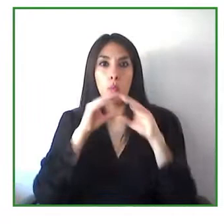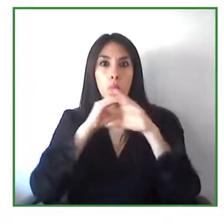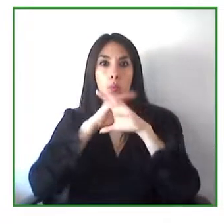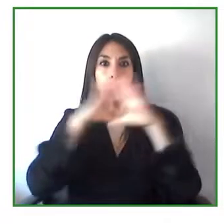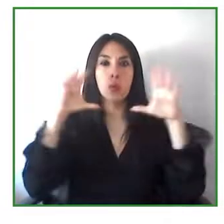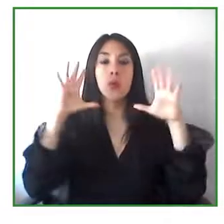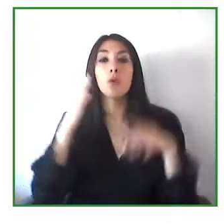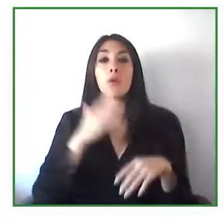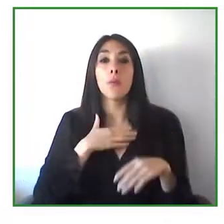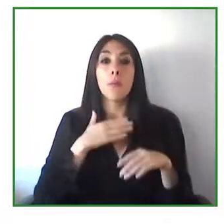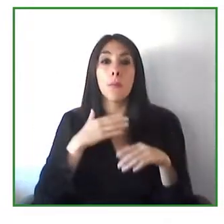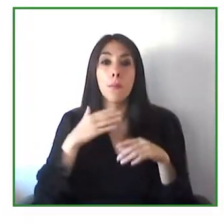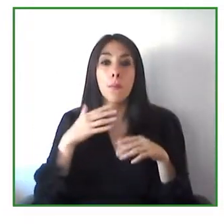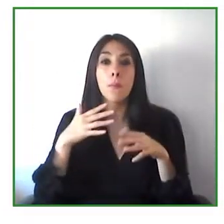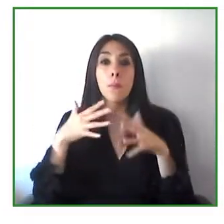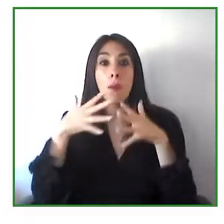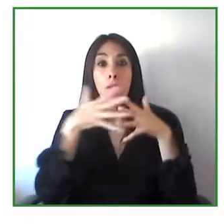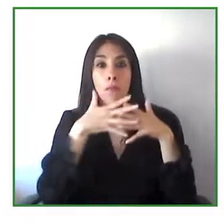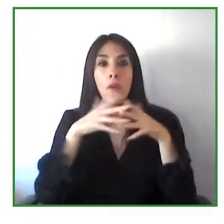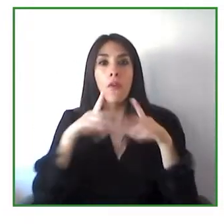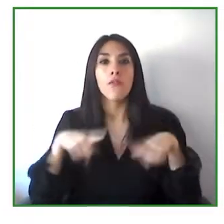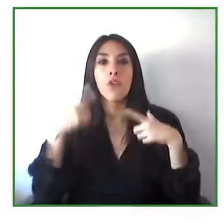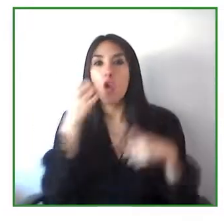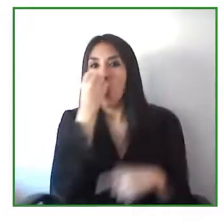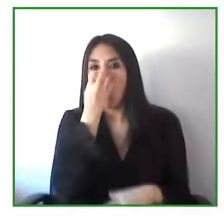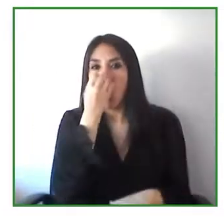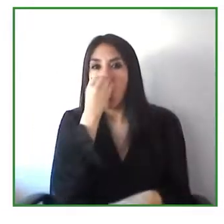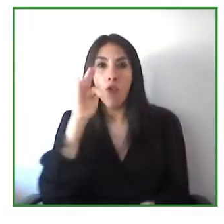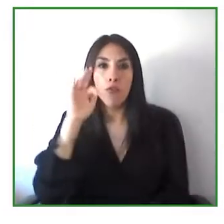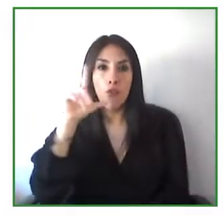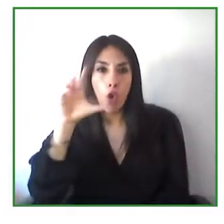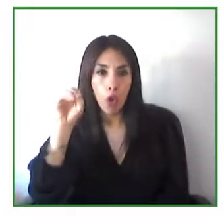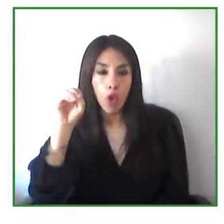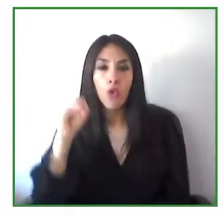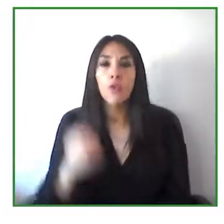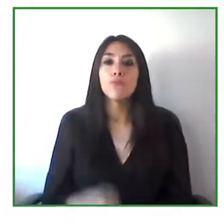The presentation we just heard from Laura shows